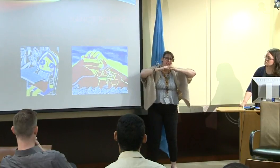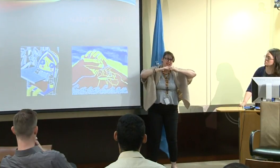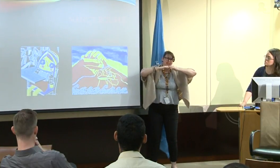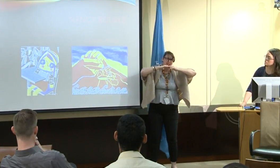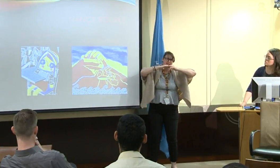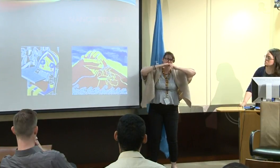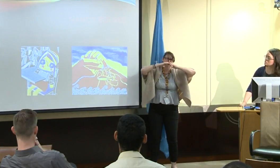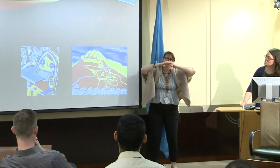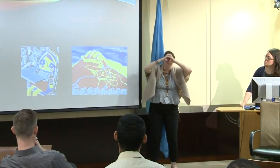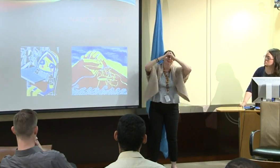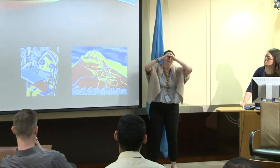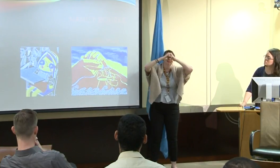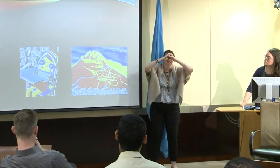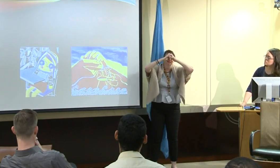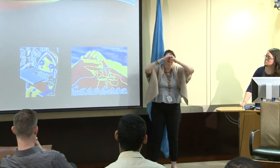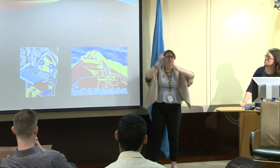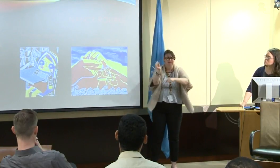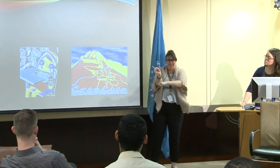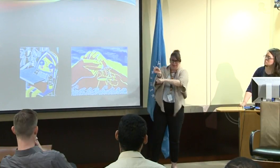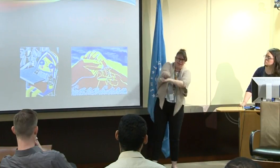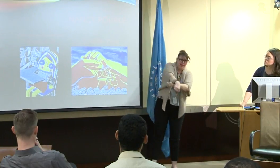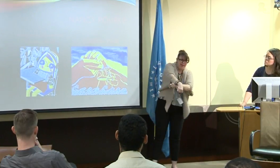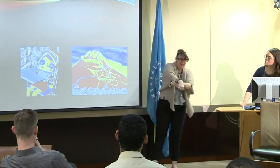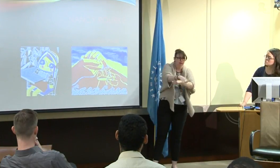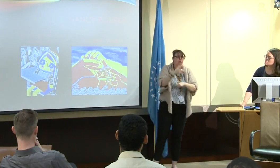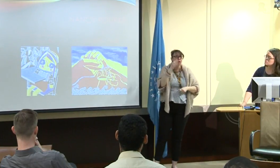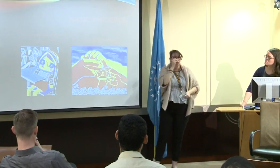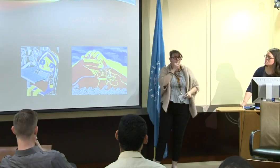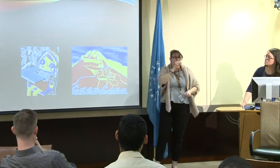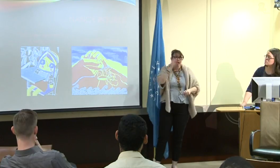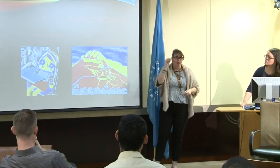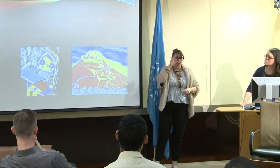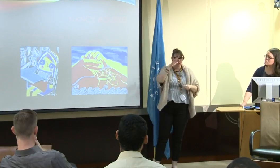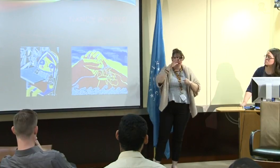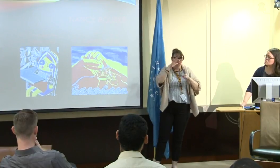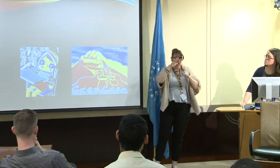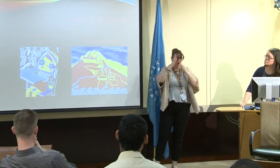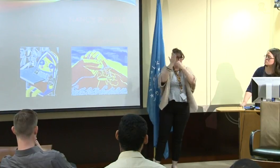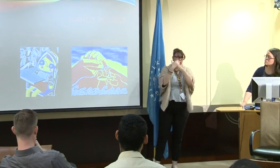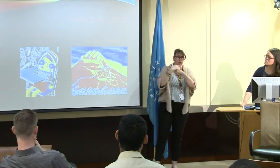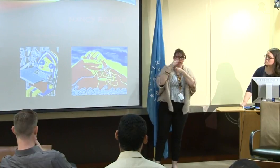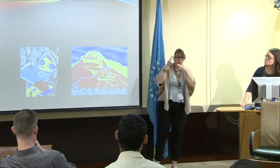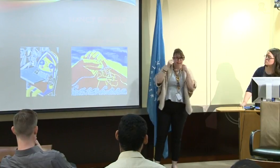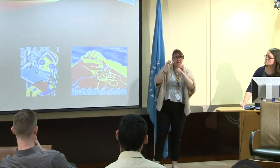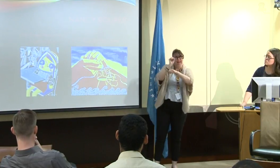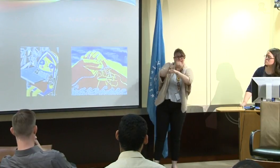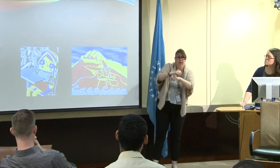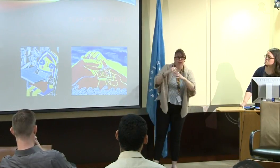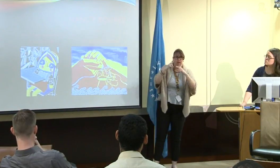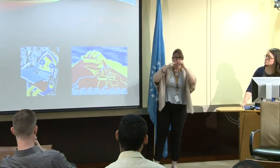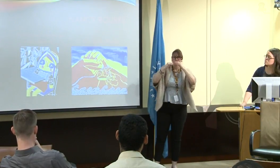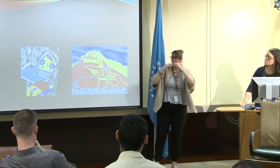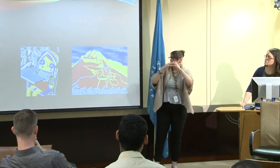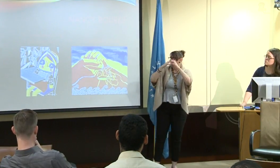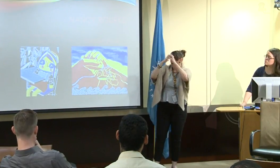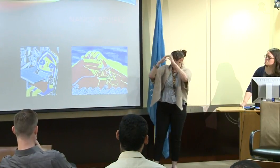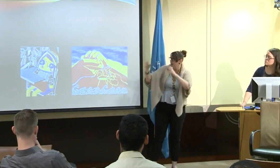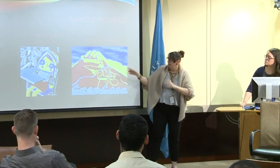of artists to build a mountain that protects the deaf community from these waves of oppression and oralism.